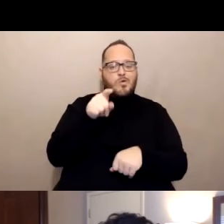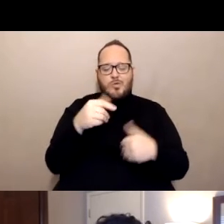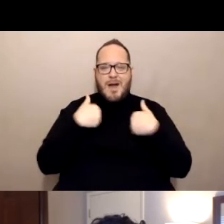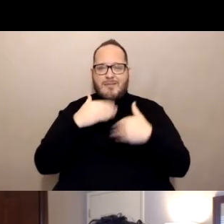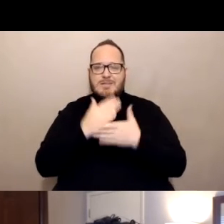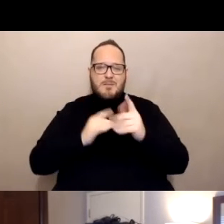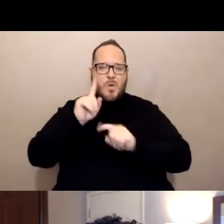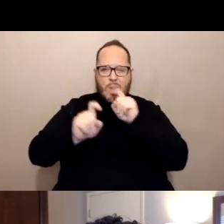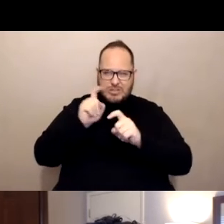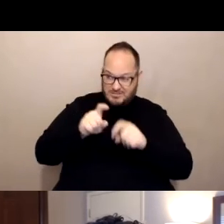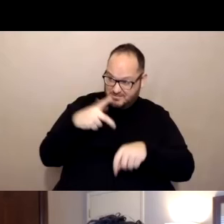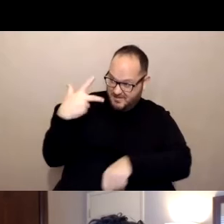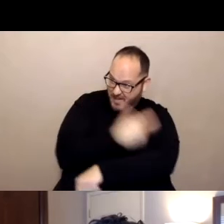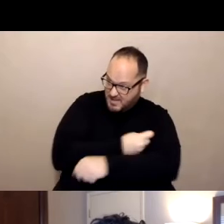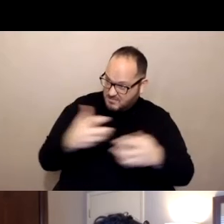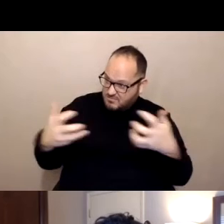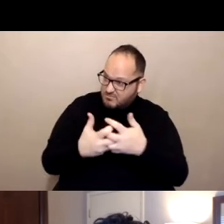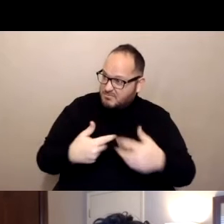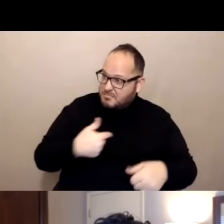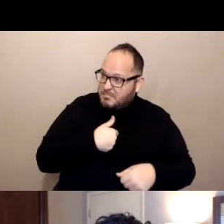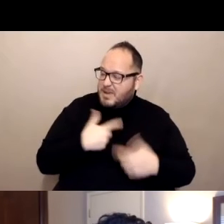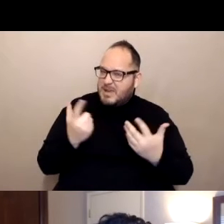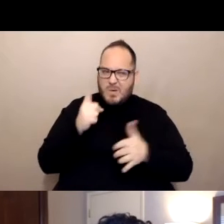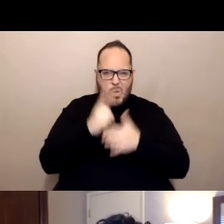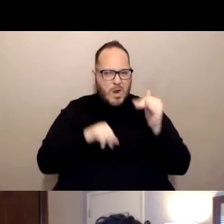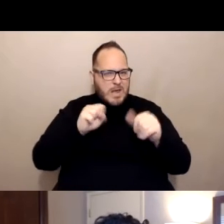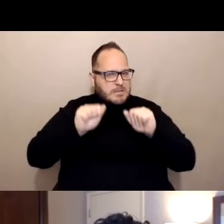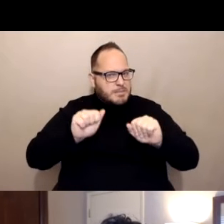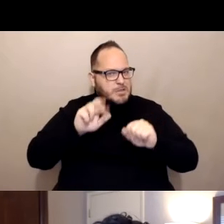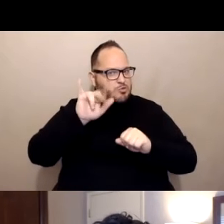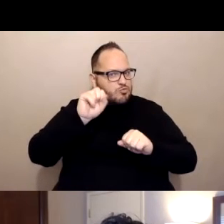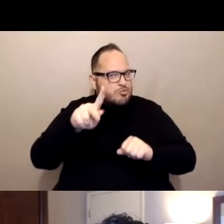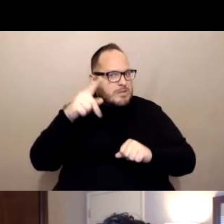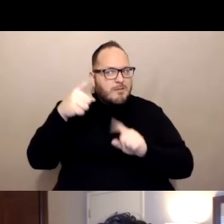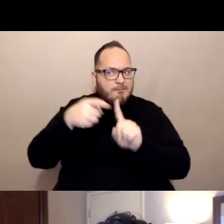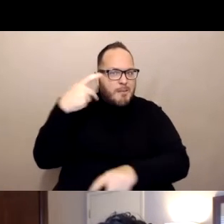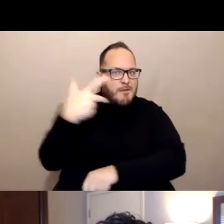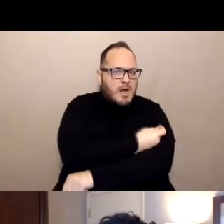or what the potential risks are of vaccination, definitely talk with your healthcare provider